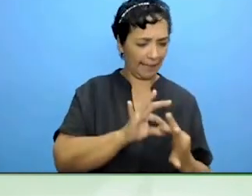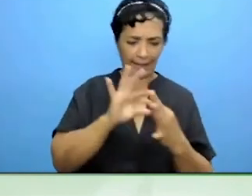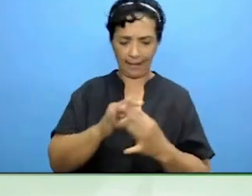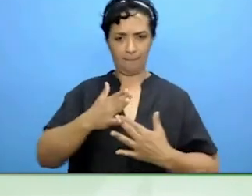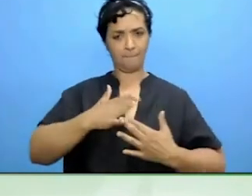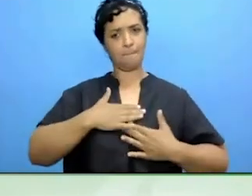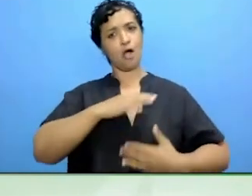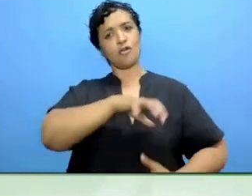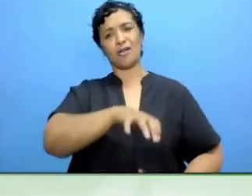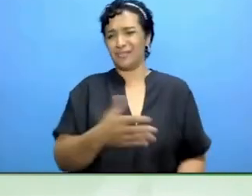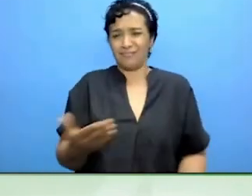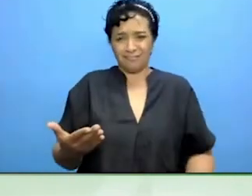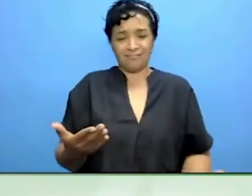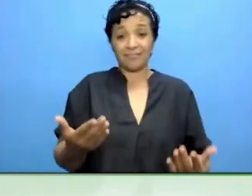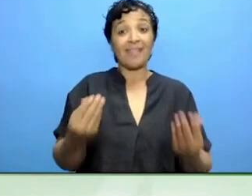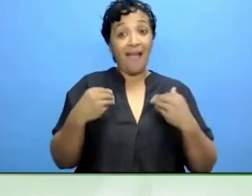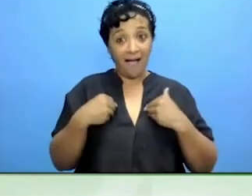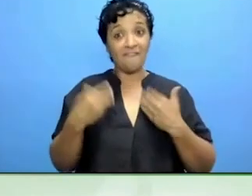Why do that 27 times over?